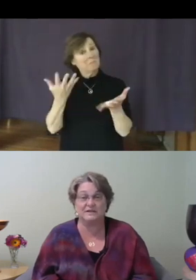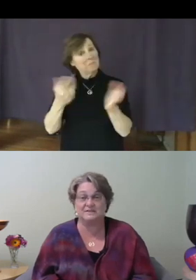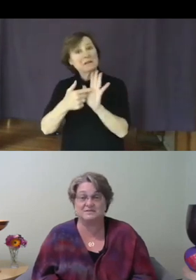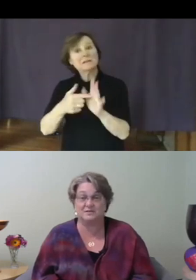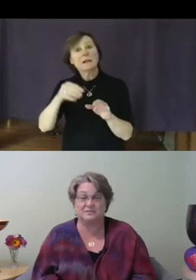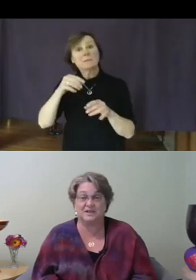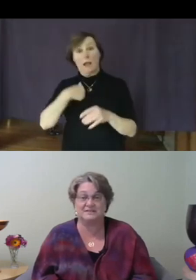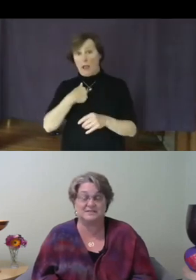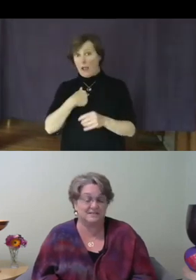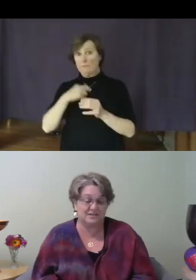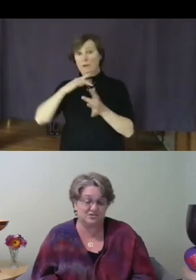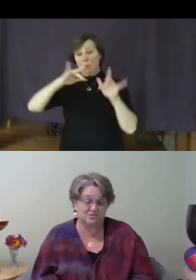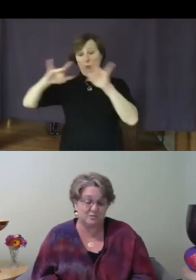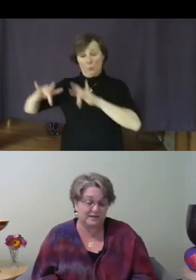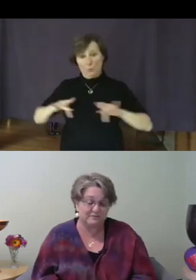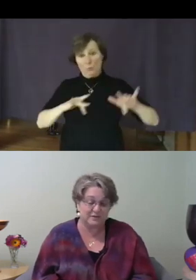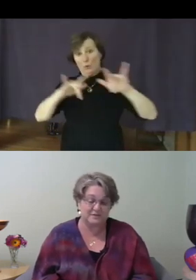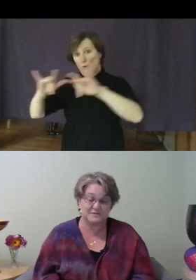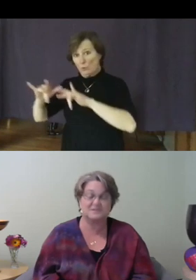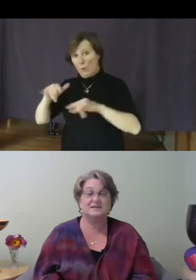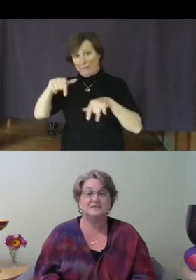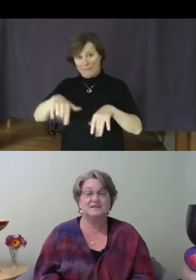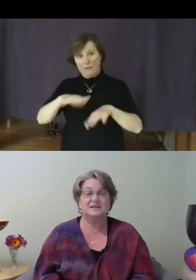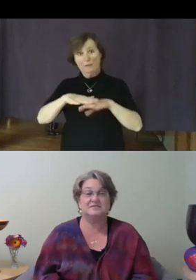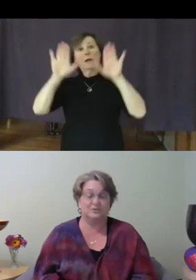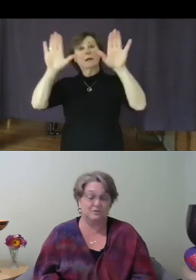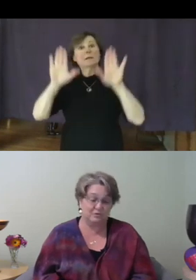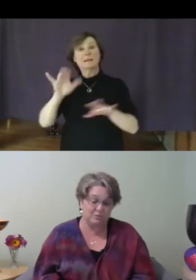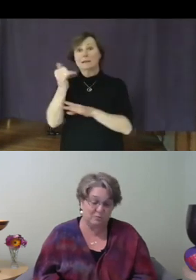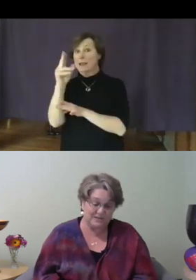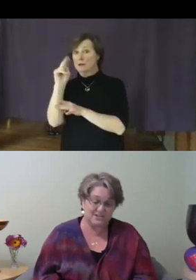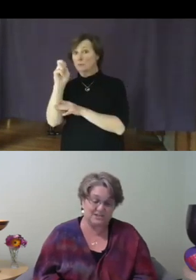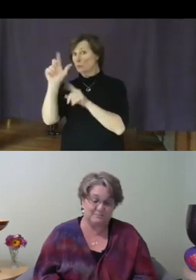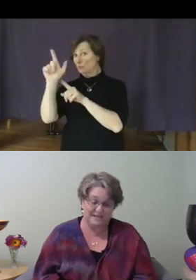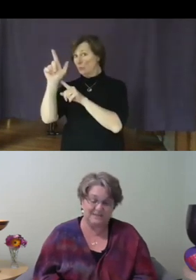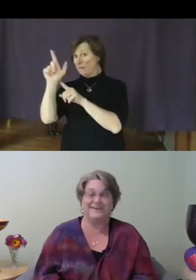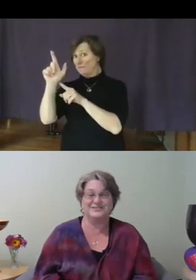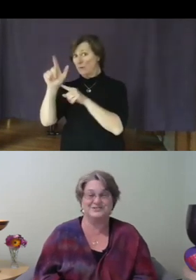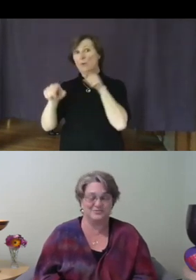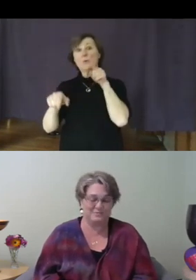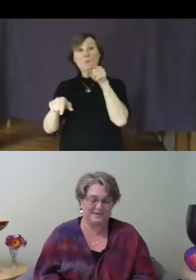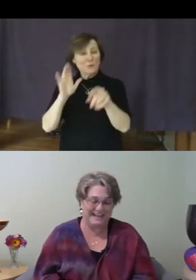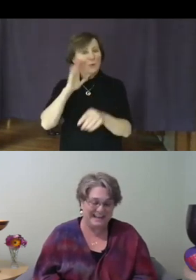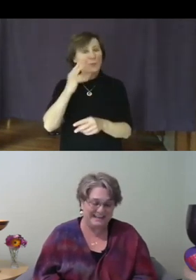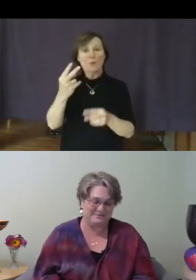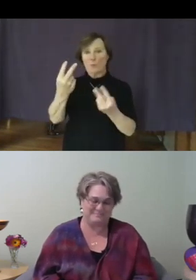this sermon on Sunday, June 21st, even though you're watching me on June 28th.